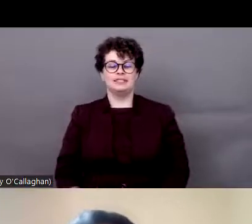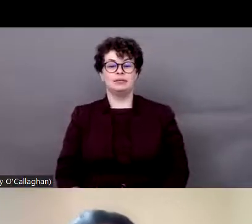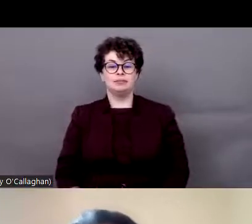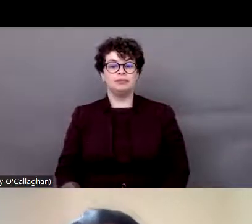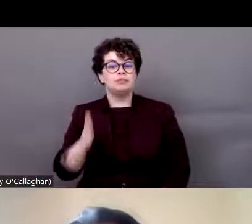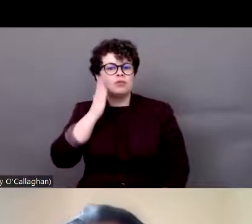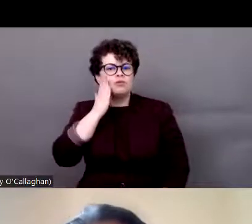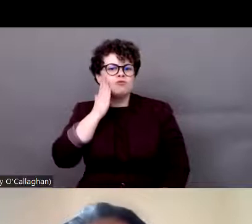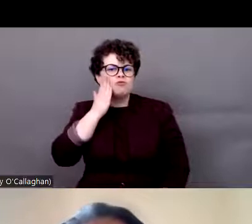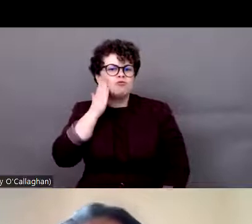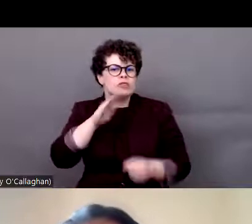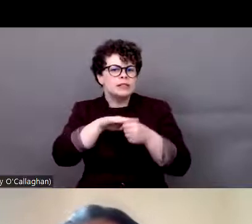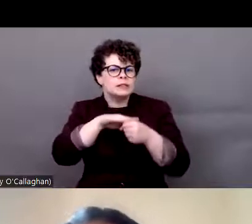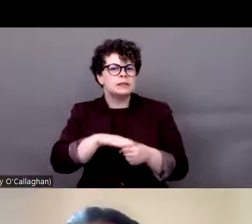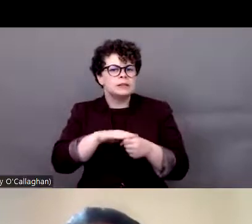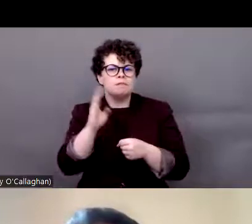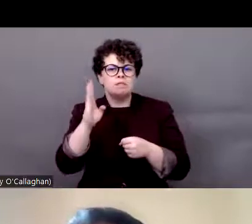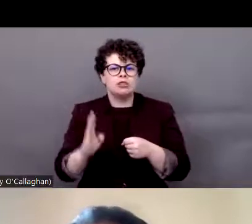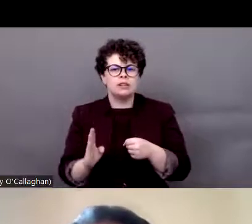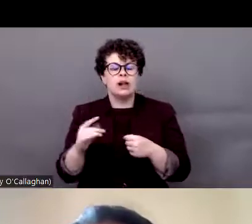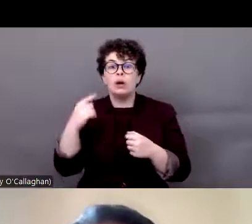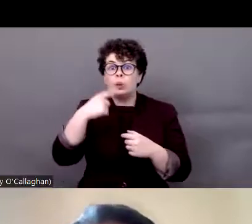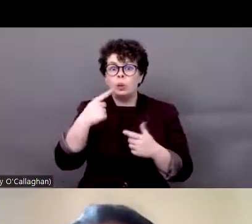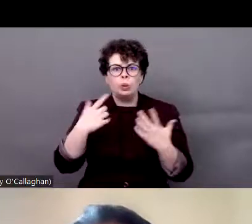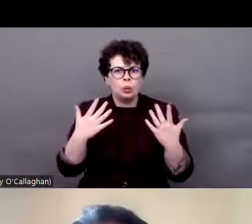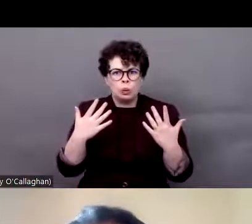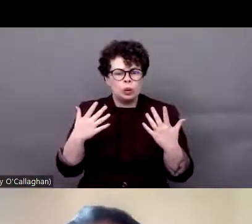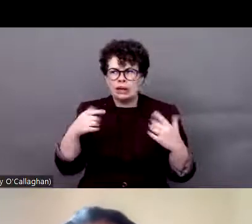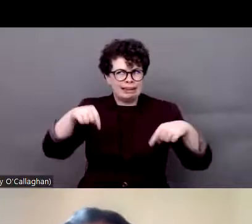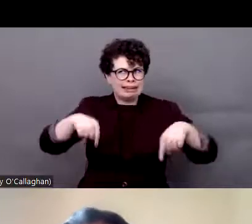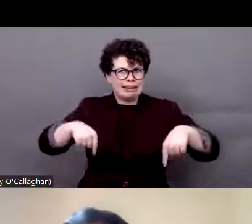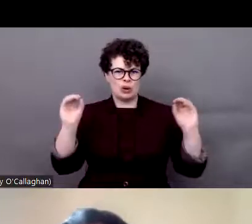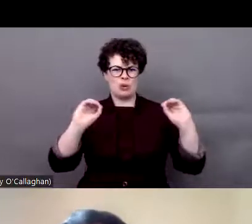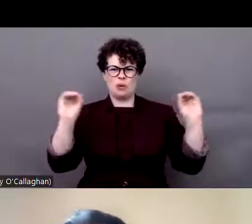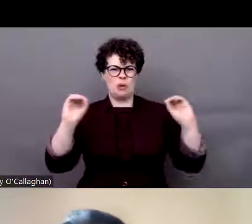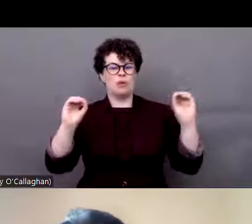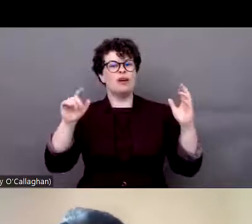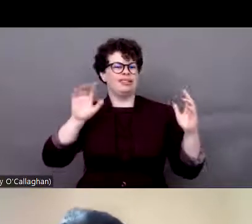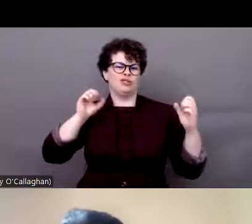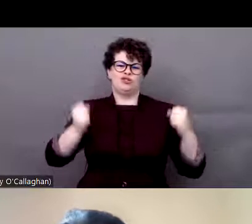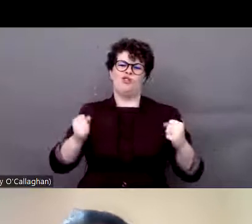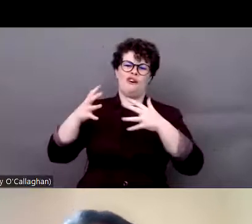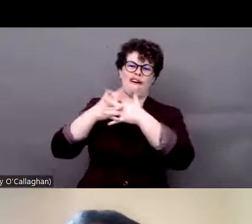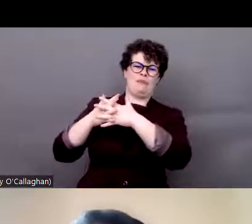Leliaa says this. Racism in Brazil, here it is a different thing. Everyone is